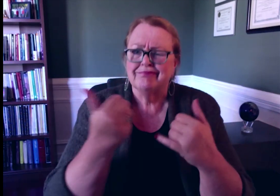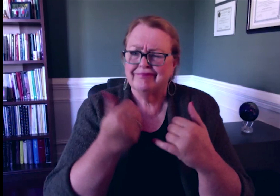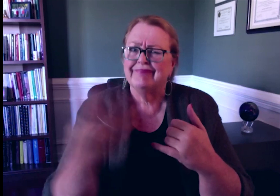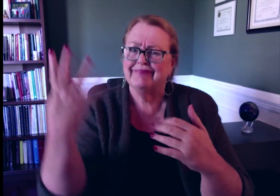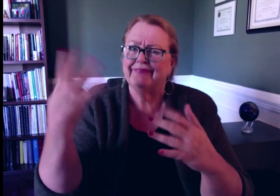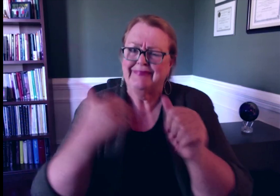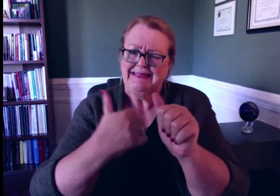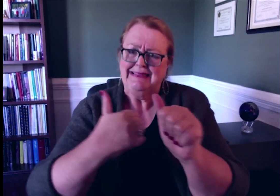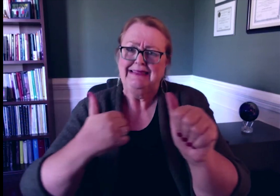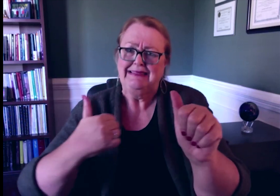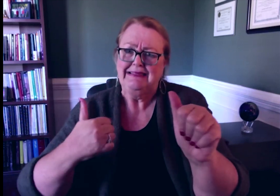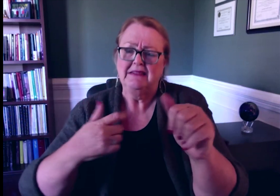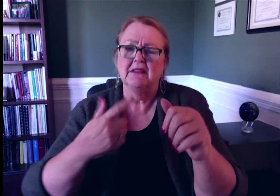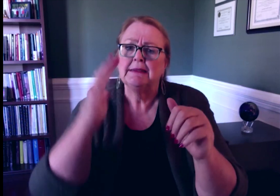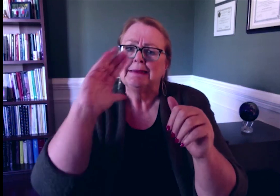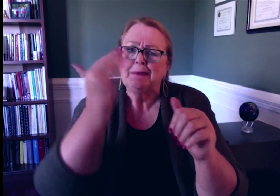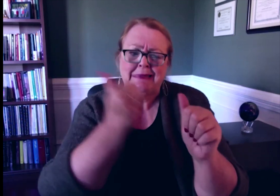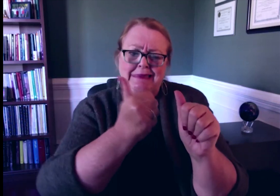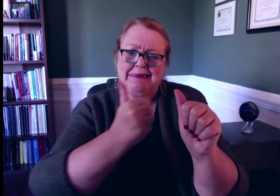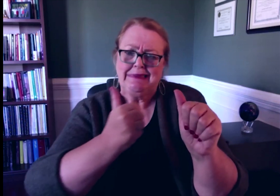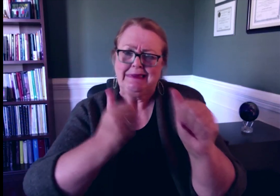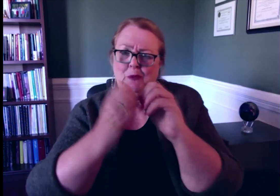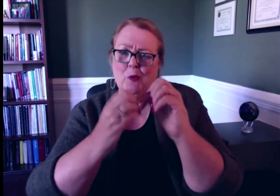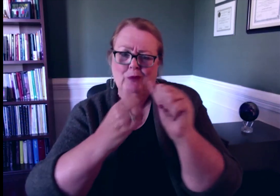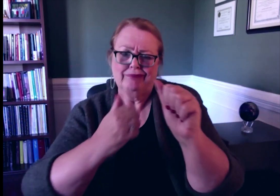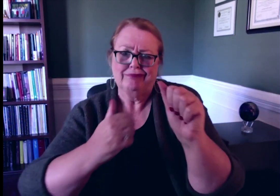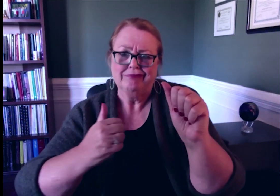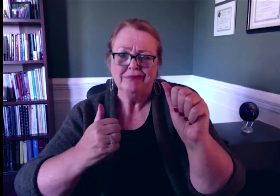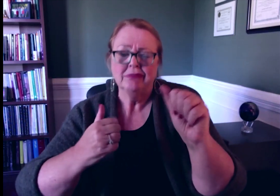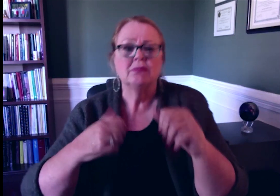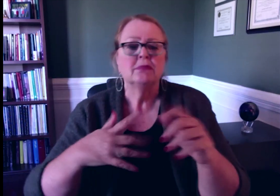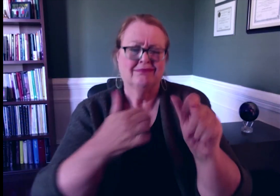That process is backlogged, and it seems to be getting worse.